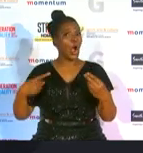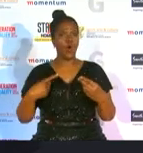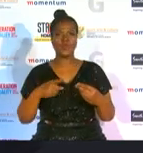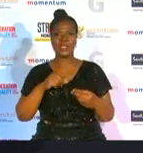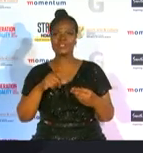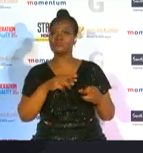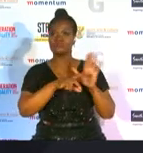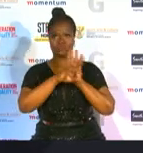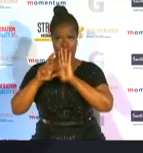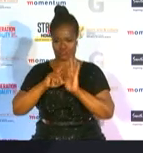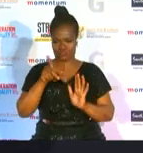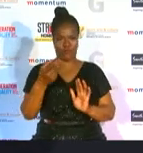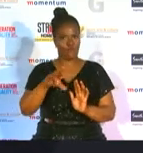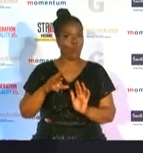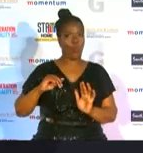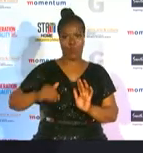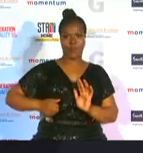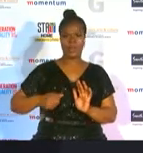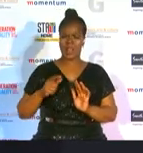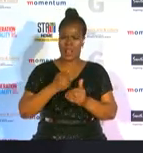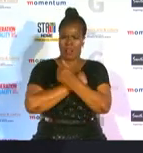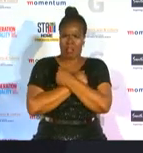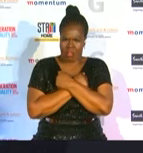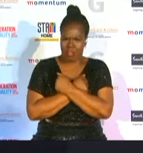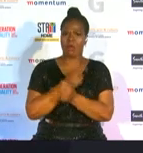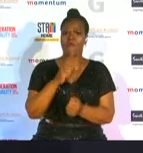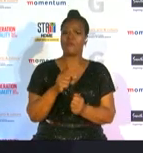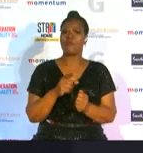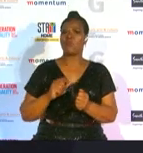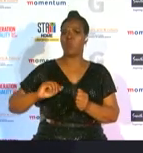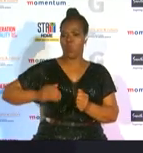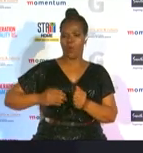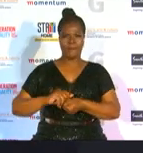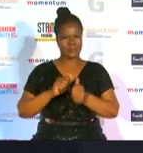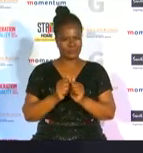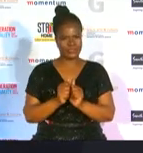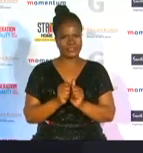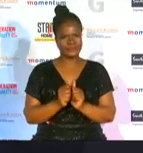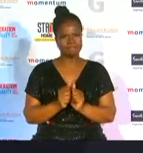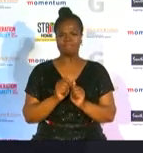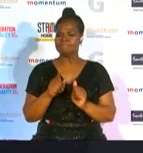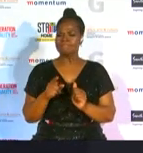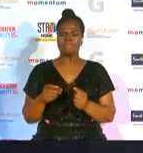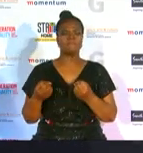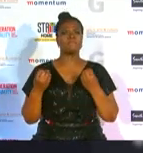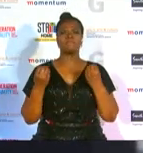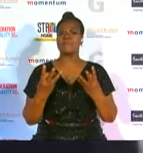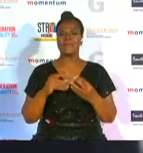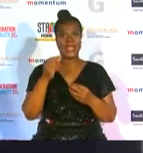women her passion for the promotion of women in sport brought to the fore many names that would otherwise not be